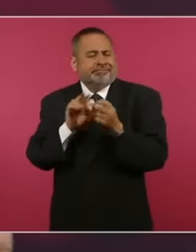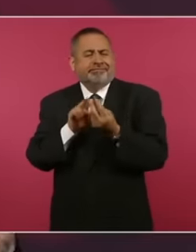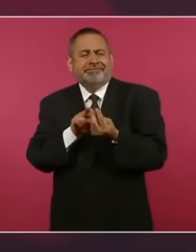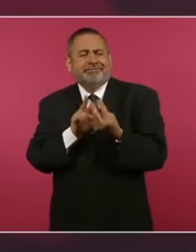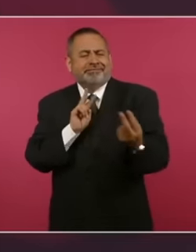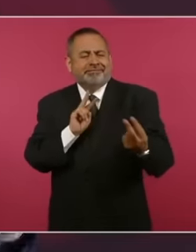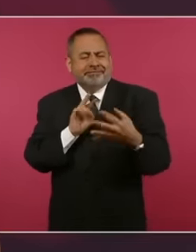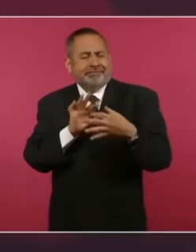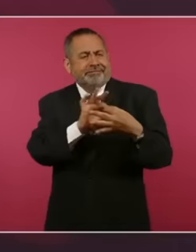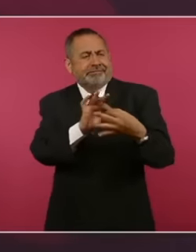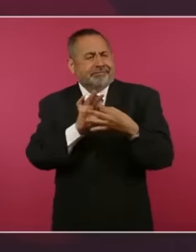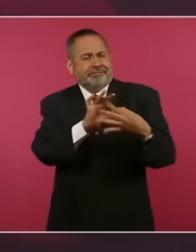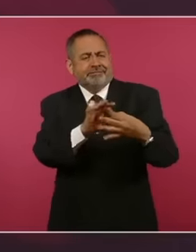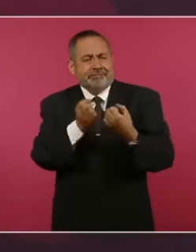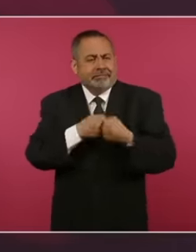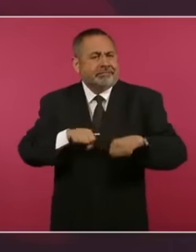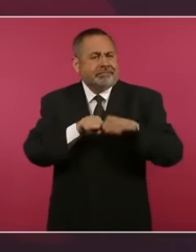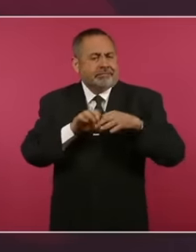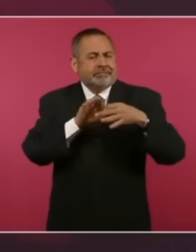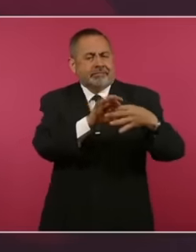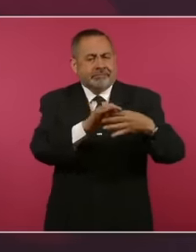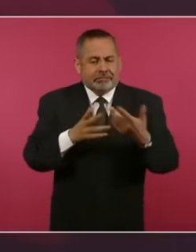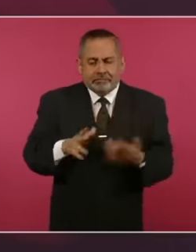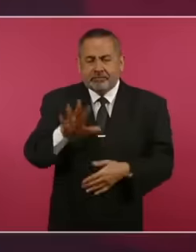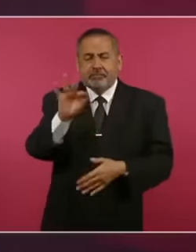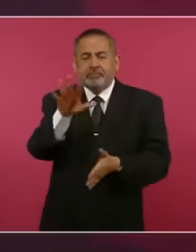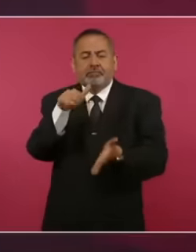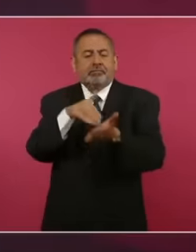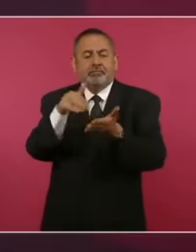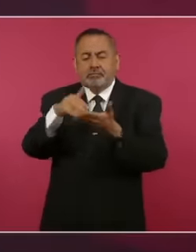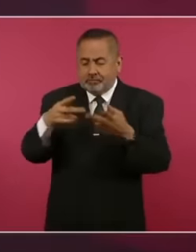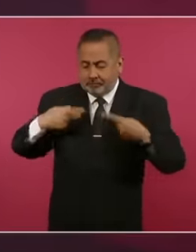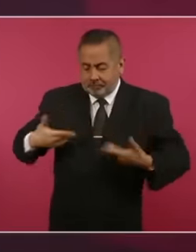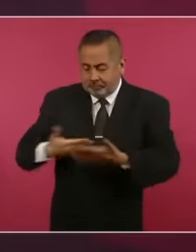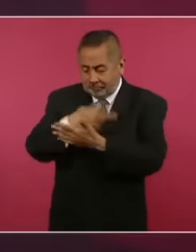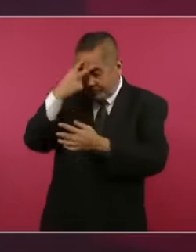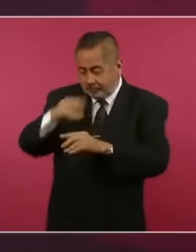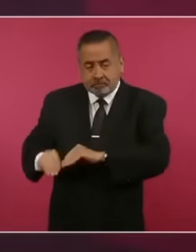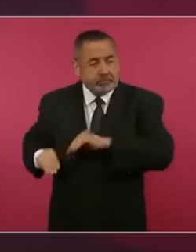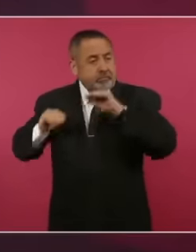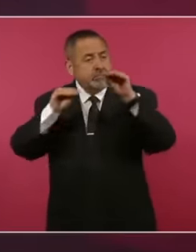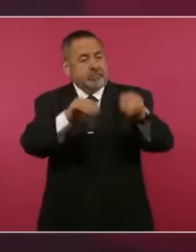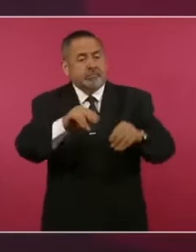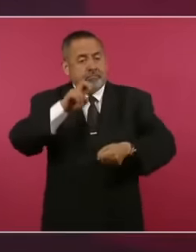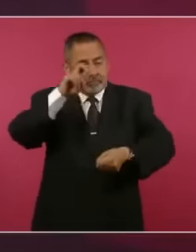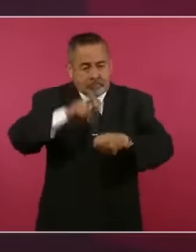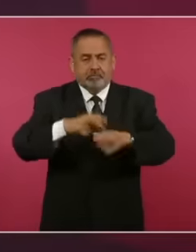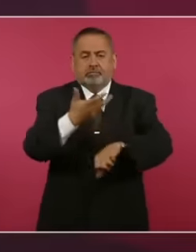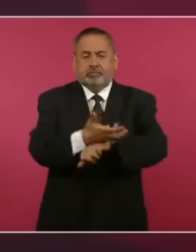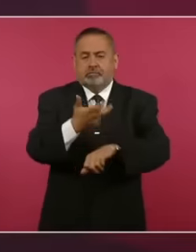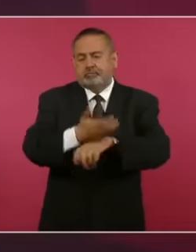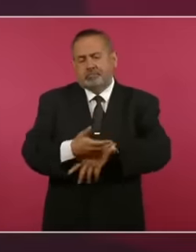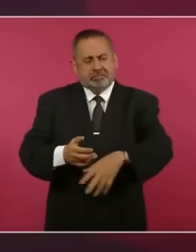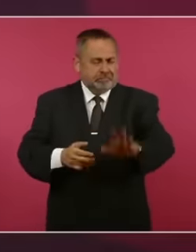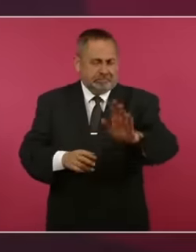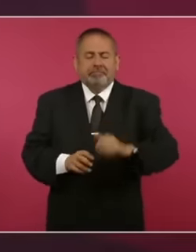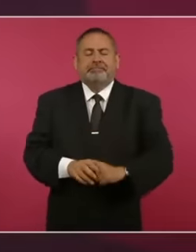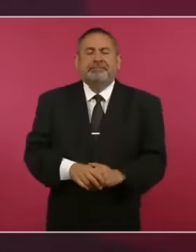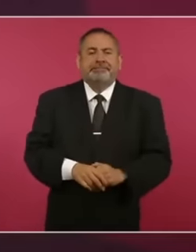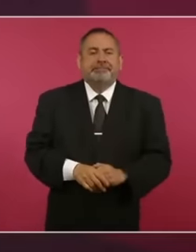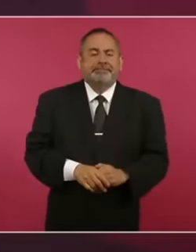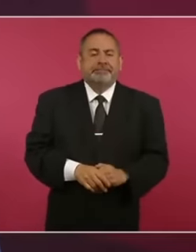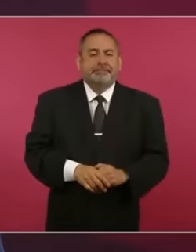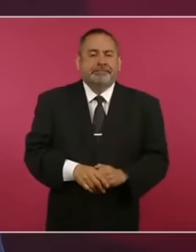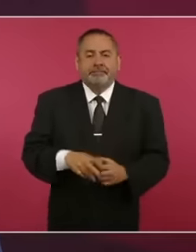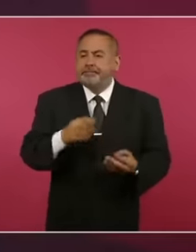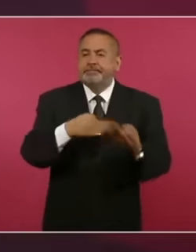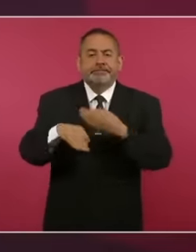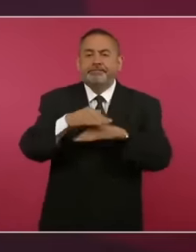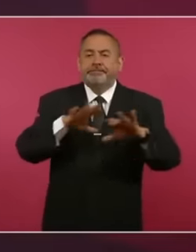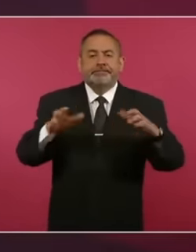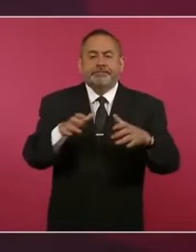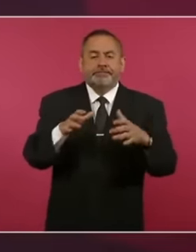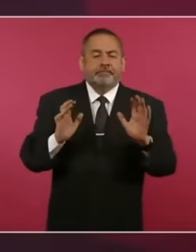partners. There are 40 million Mexicans in the United States and all the towns